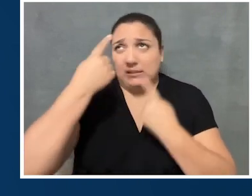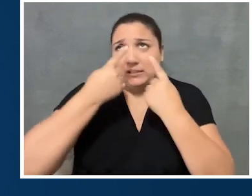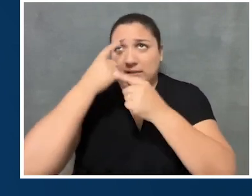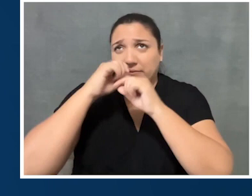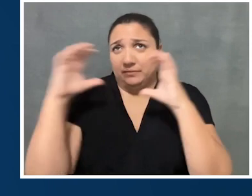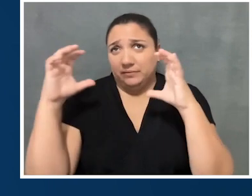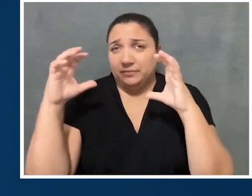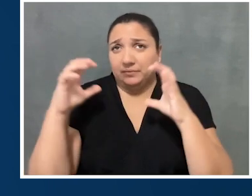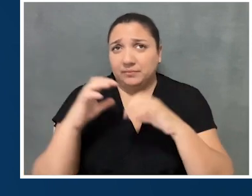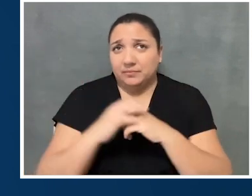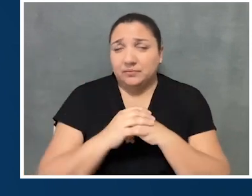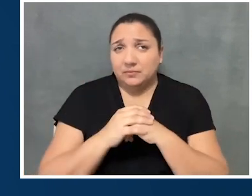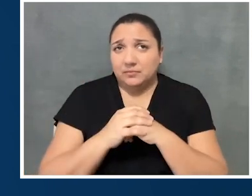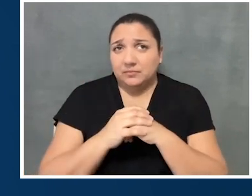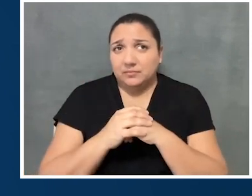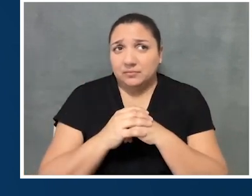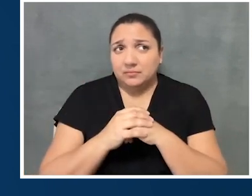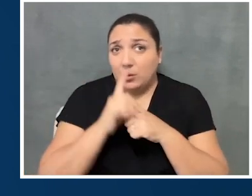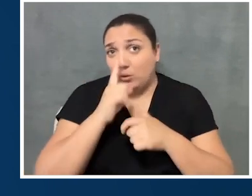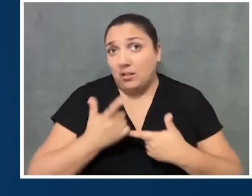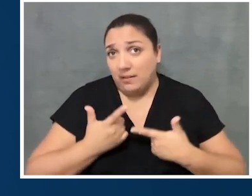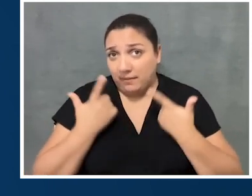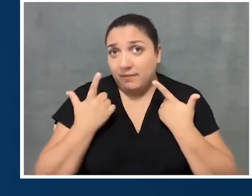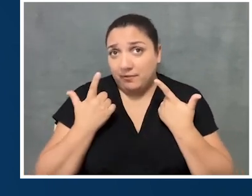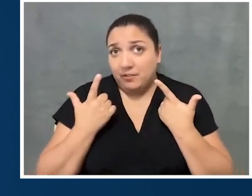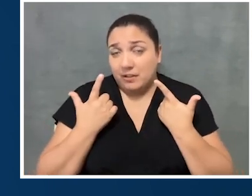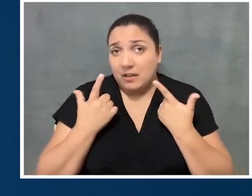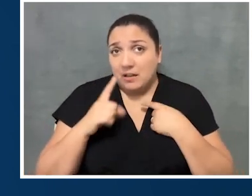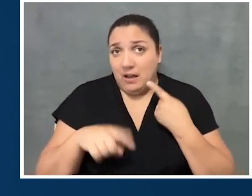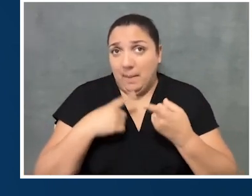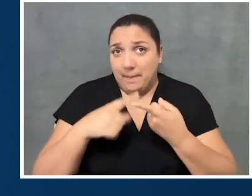I was thinking about the reality of how a lot of people